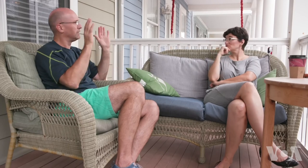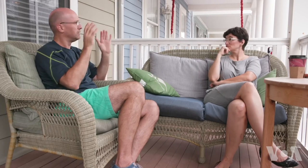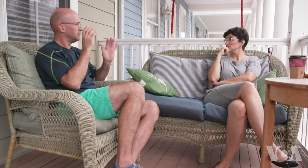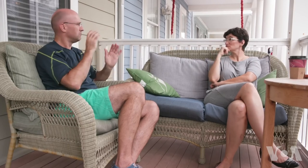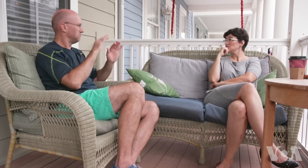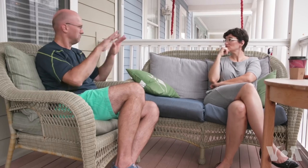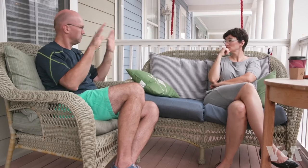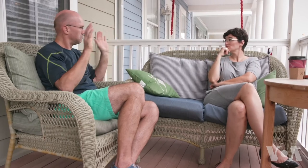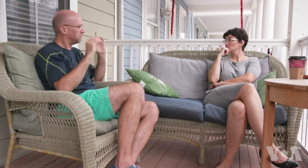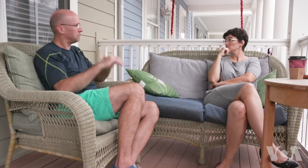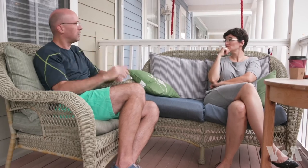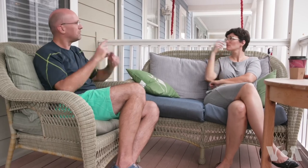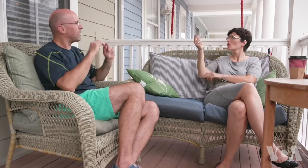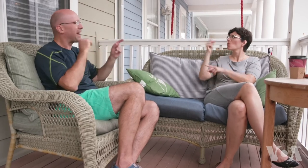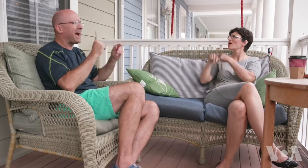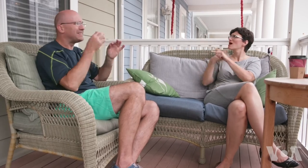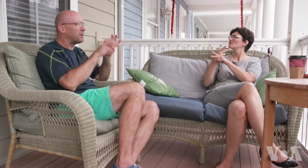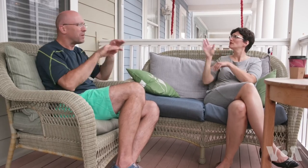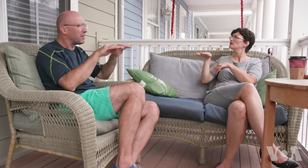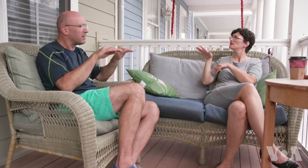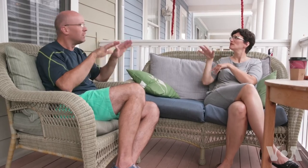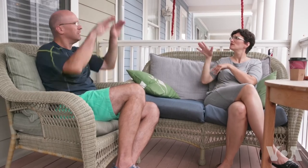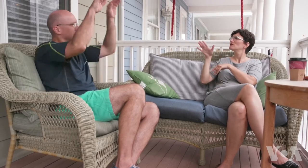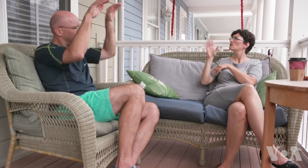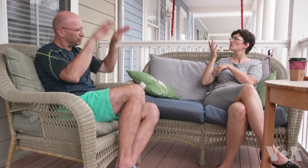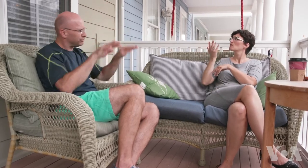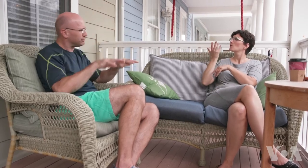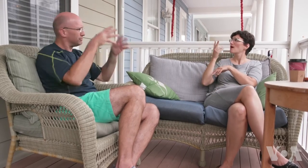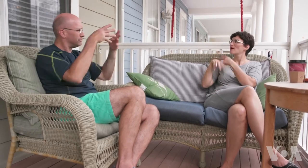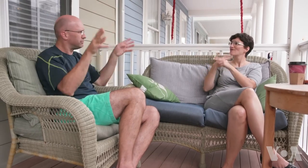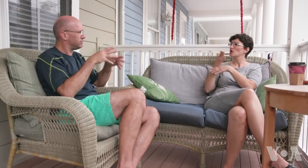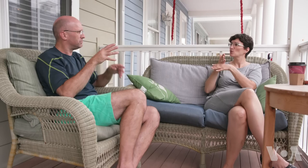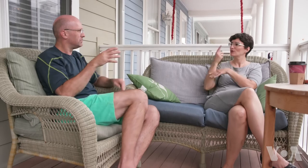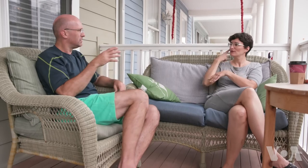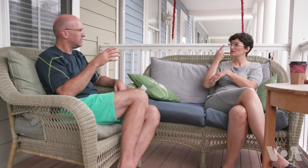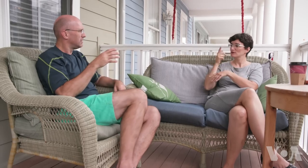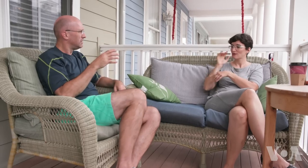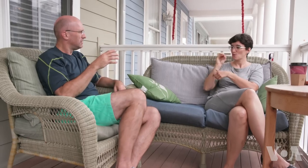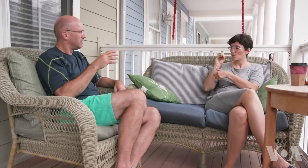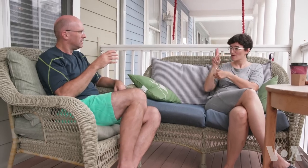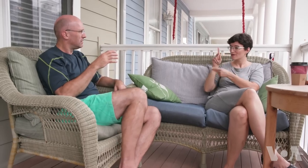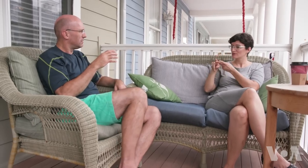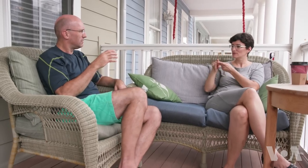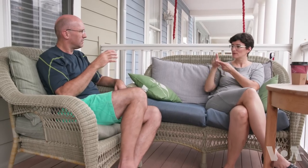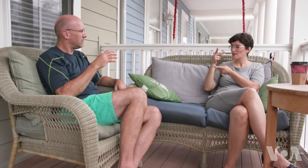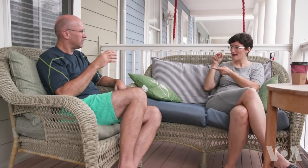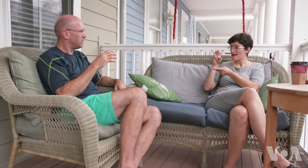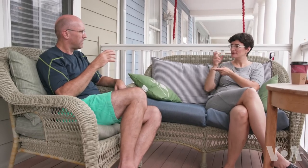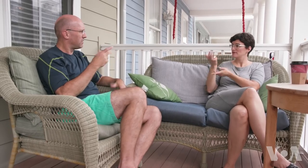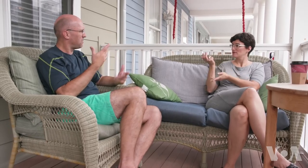not have the type of wood made out of chipped wood. What kind of wood do you want? Oak, pine